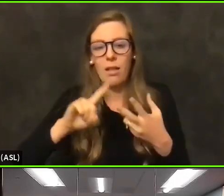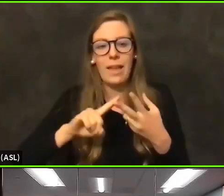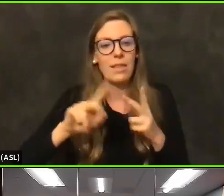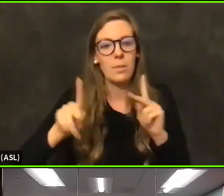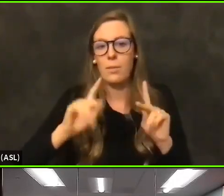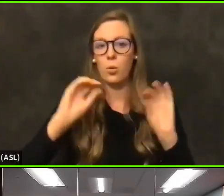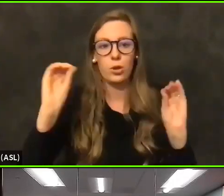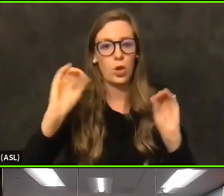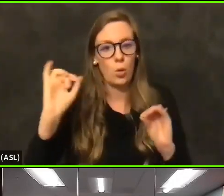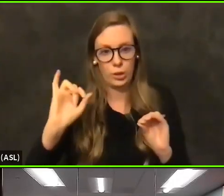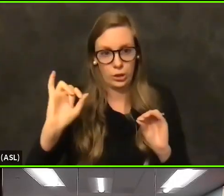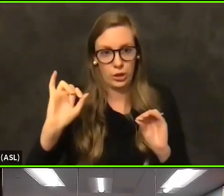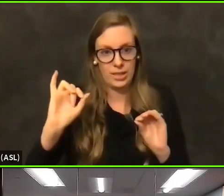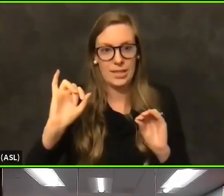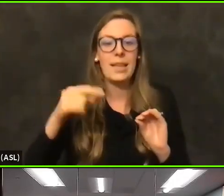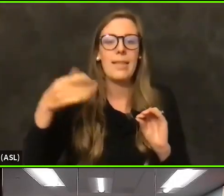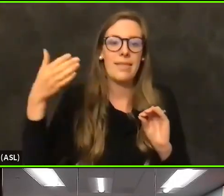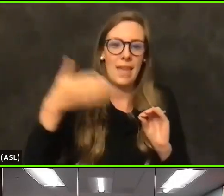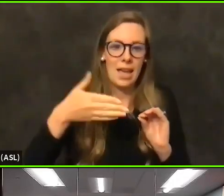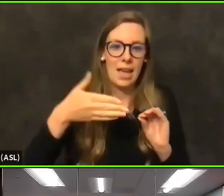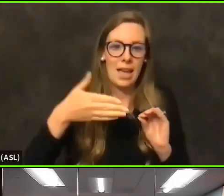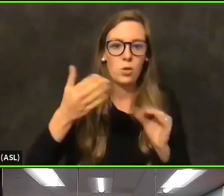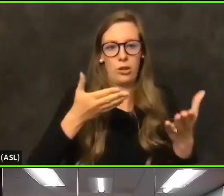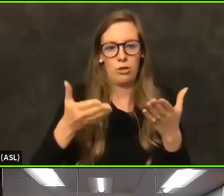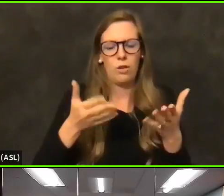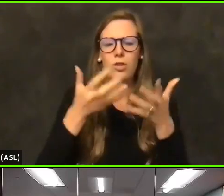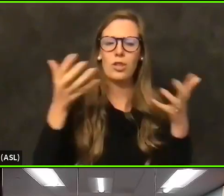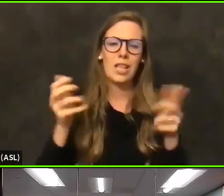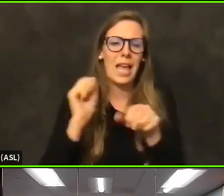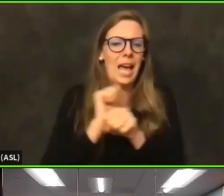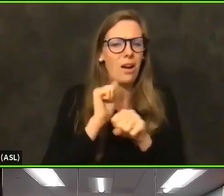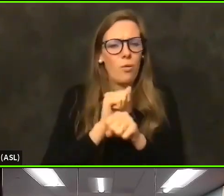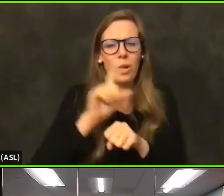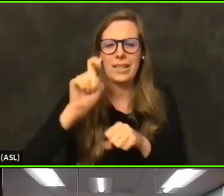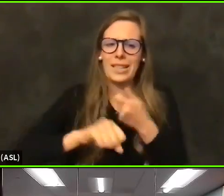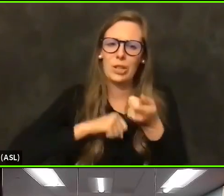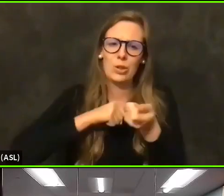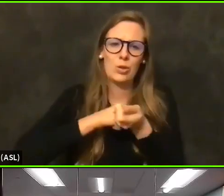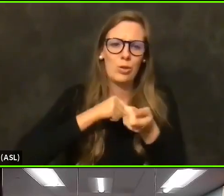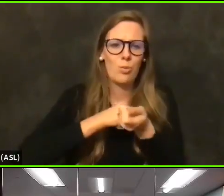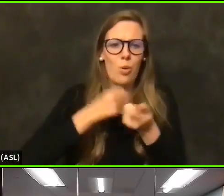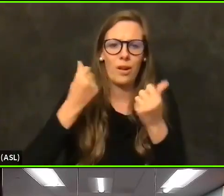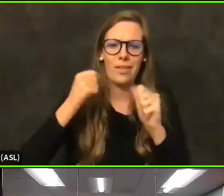So there's a lot of work needed going forward to support that effort as that is.